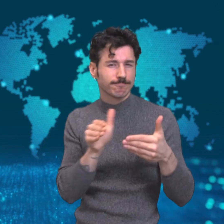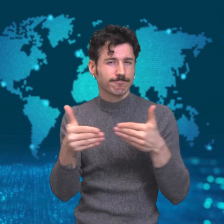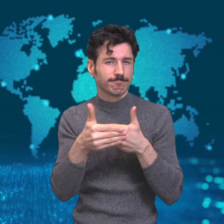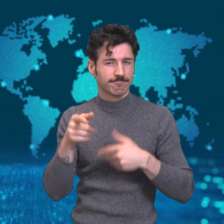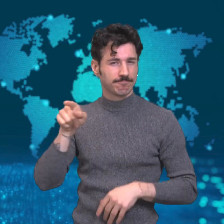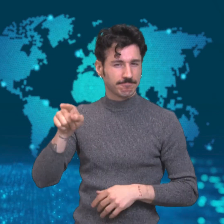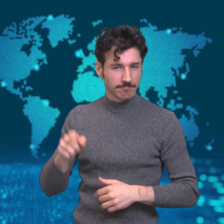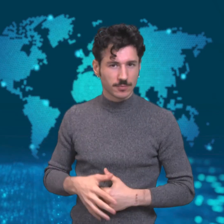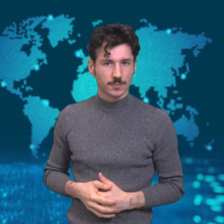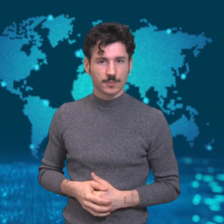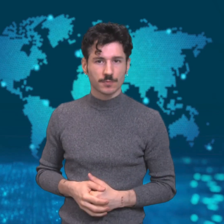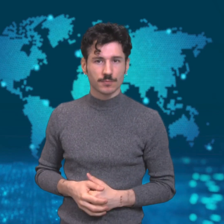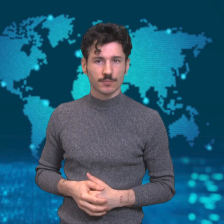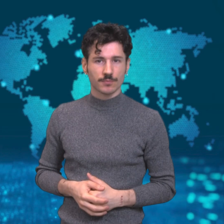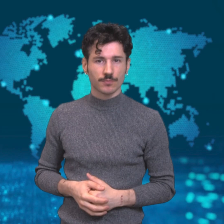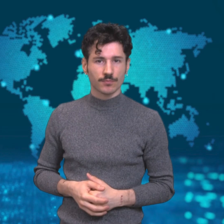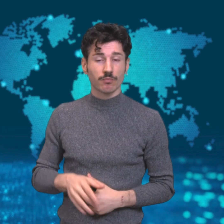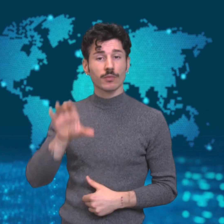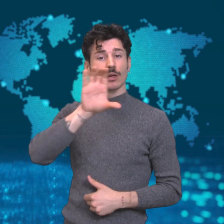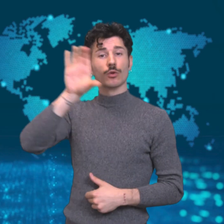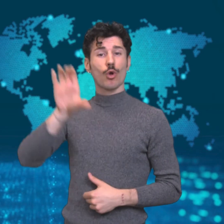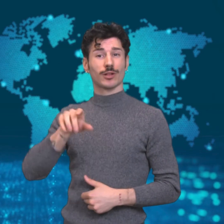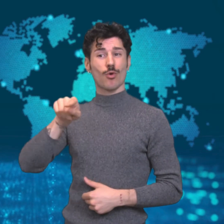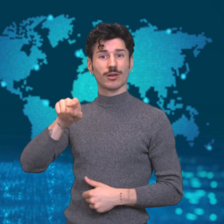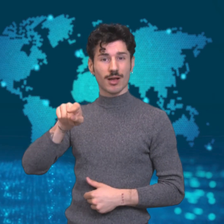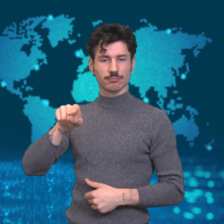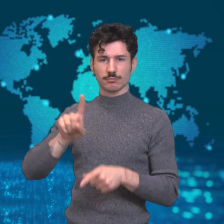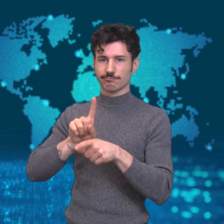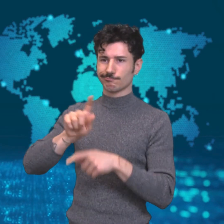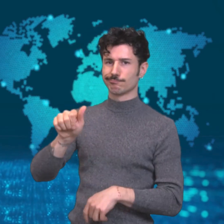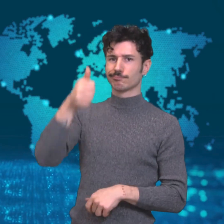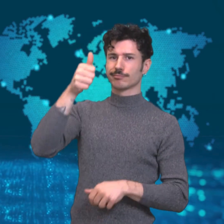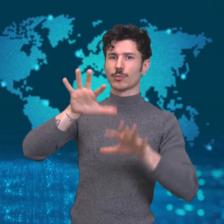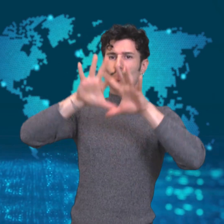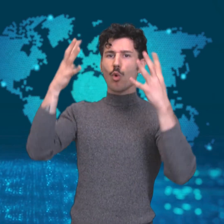North Korea was among the countries to take early